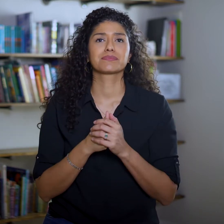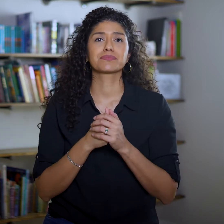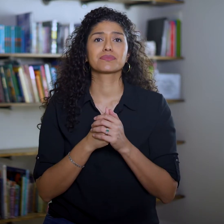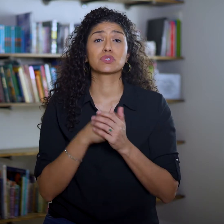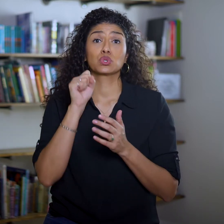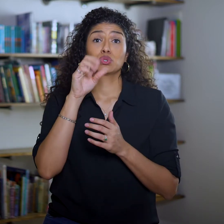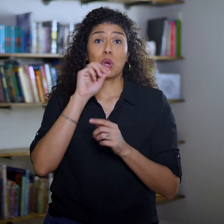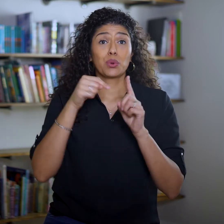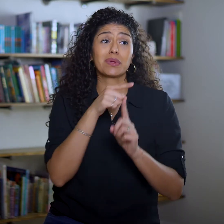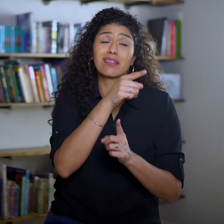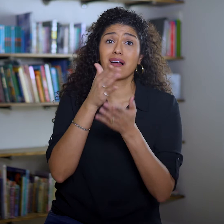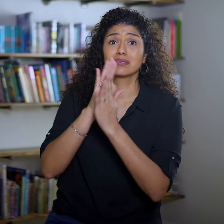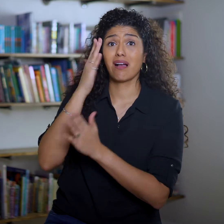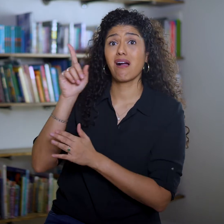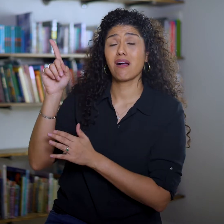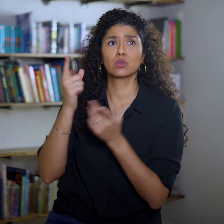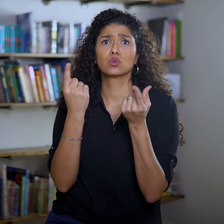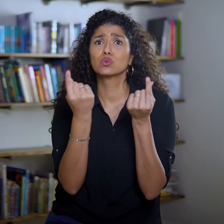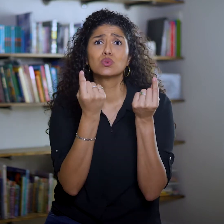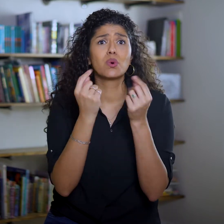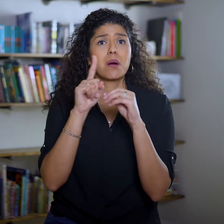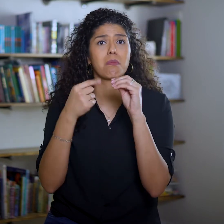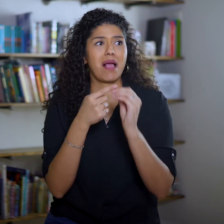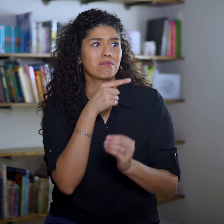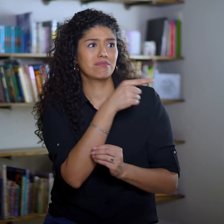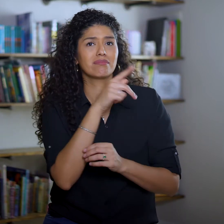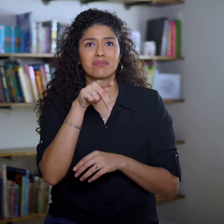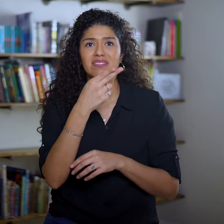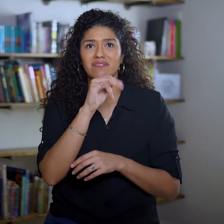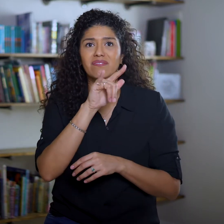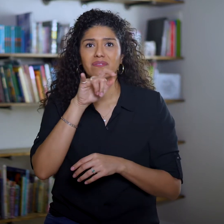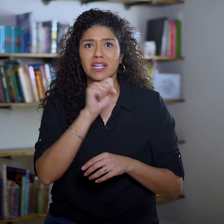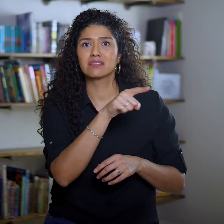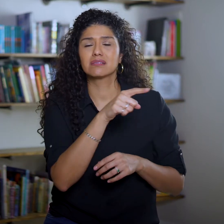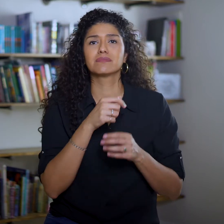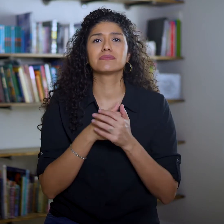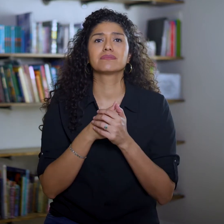So when he asks God what to do about the Phillies,